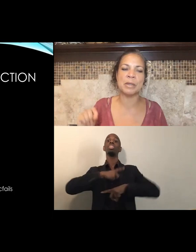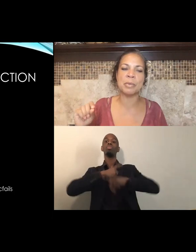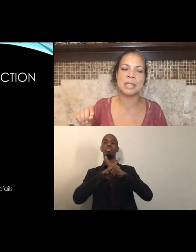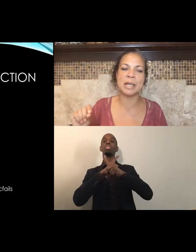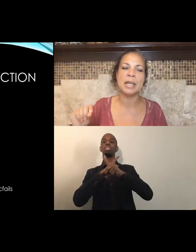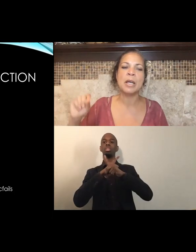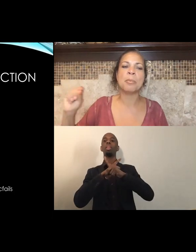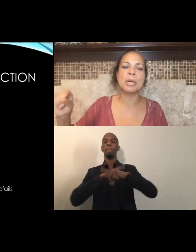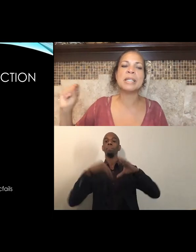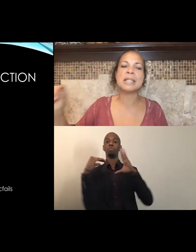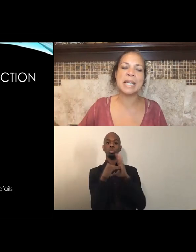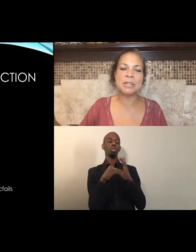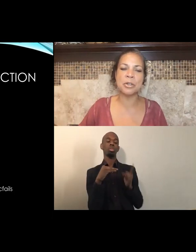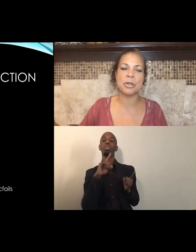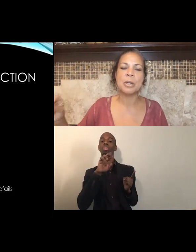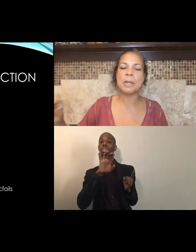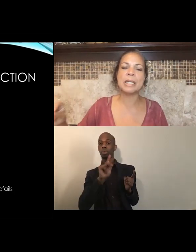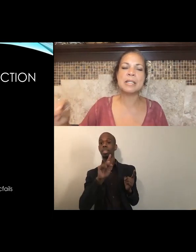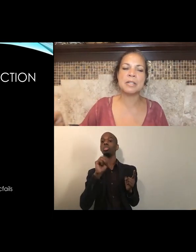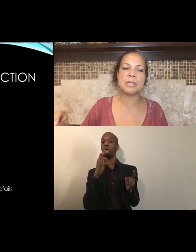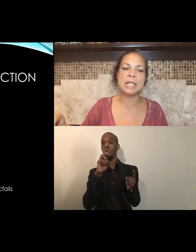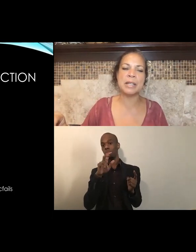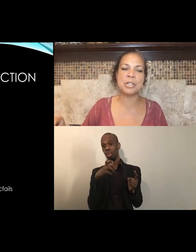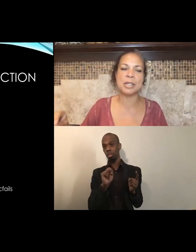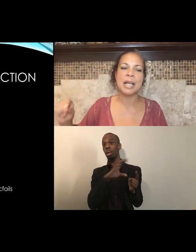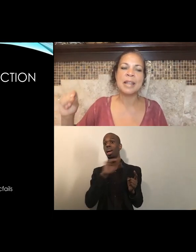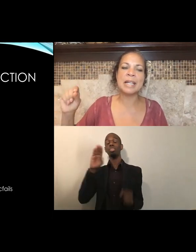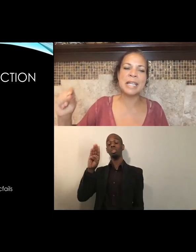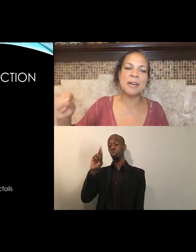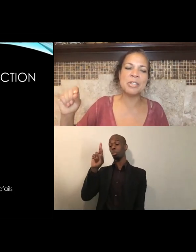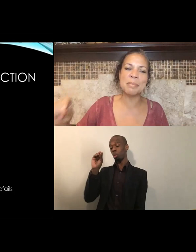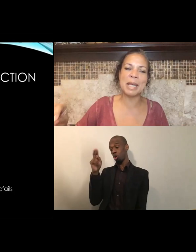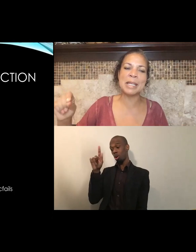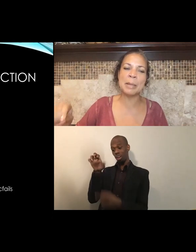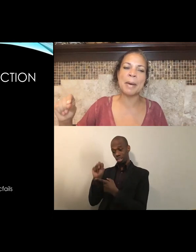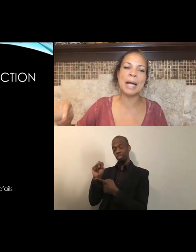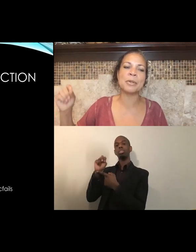It was the Brooklyn Center Police Association, that dared to make Kim Potter,